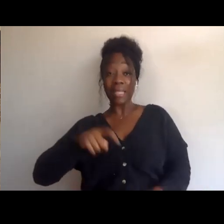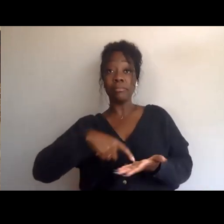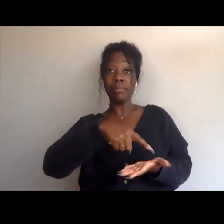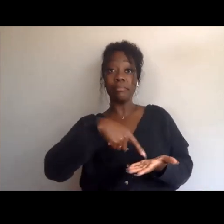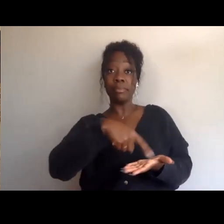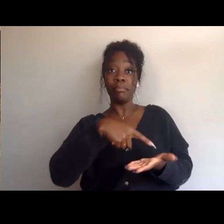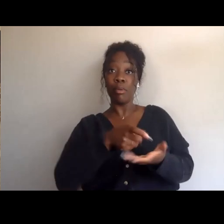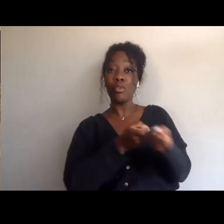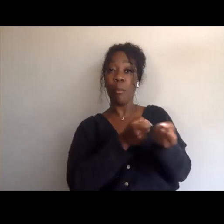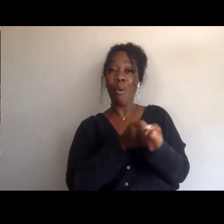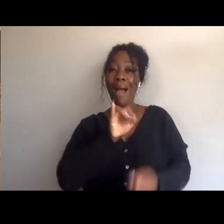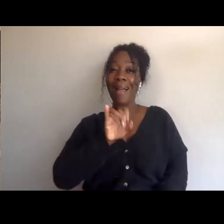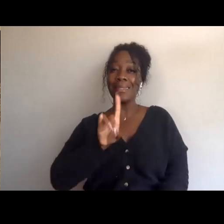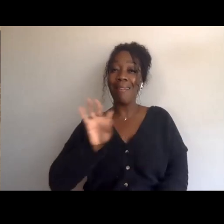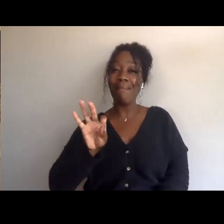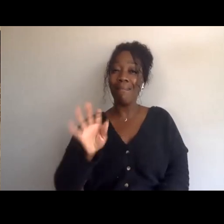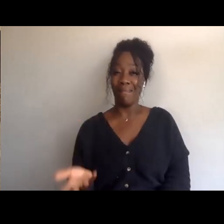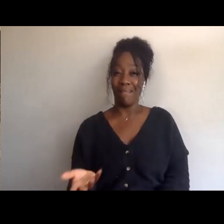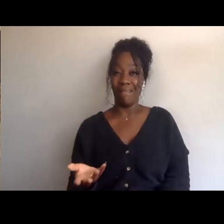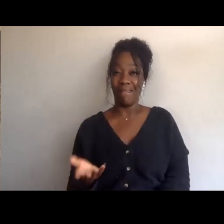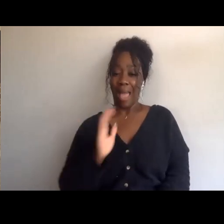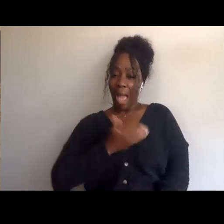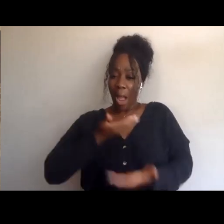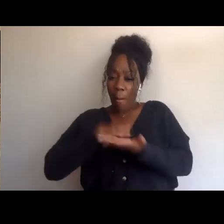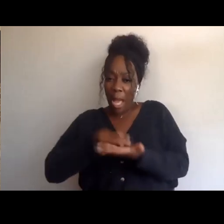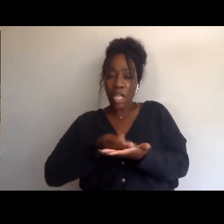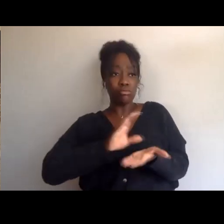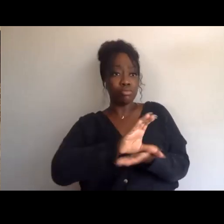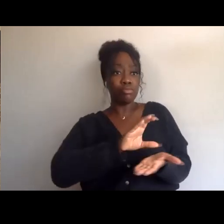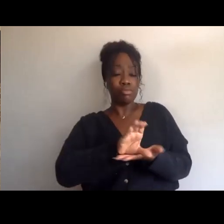These are our tax dollars being used to fund an apartheid state,